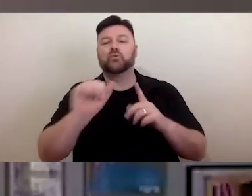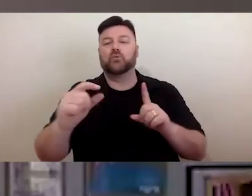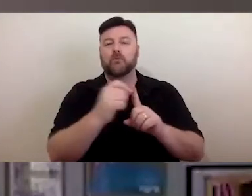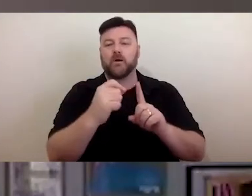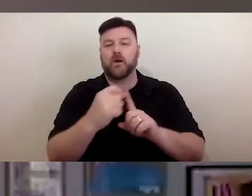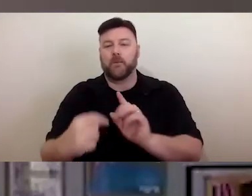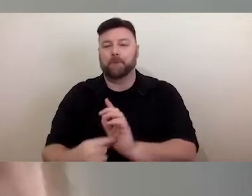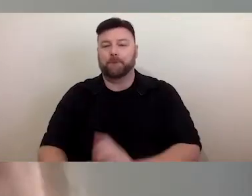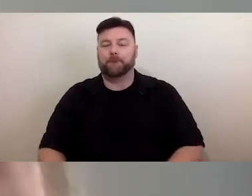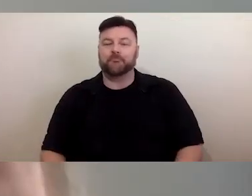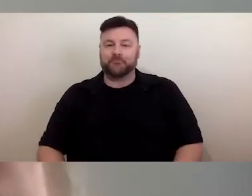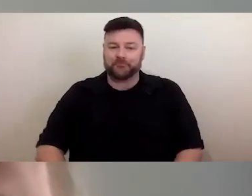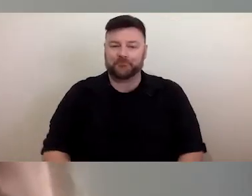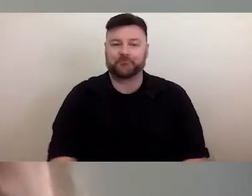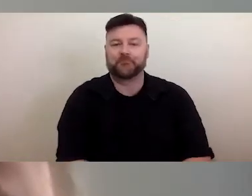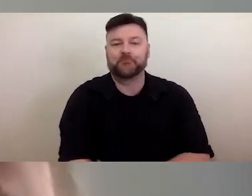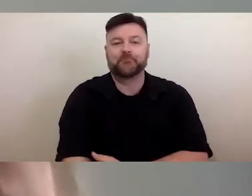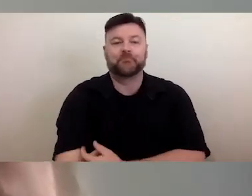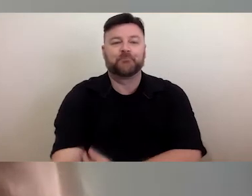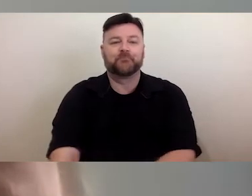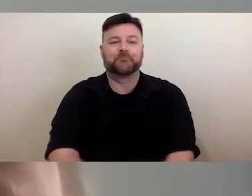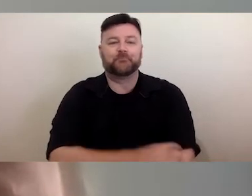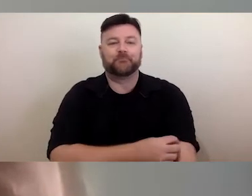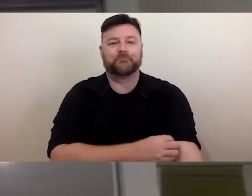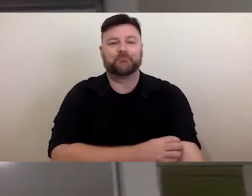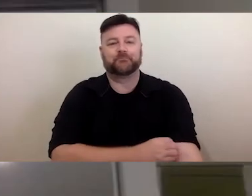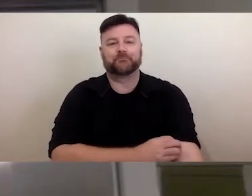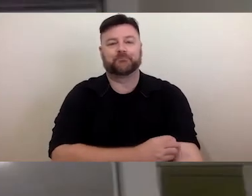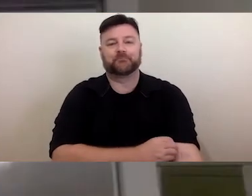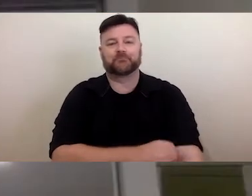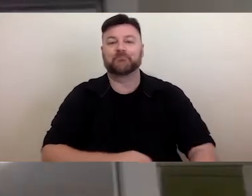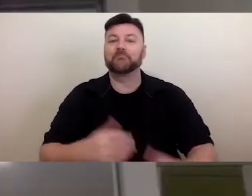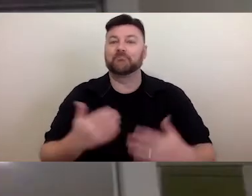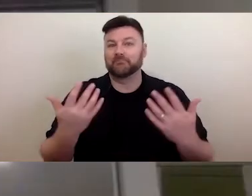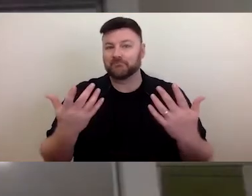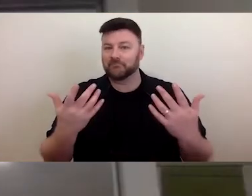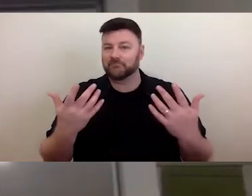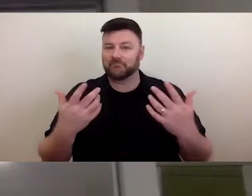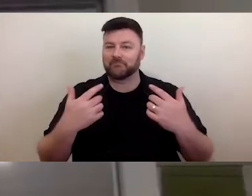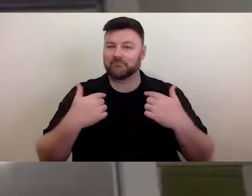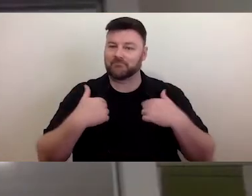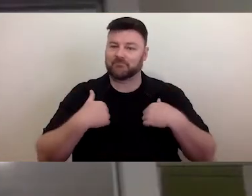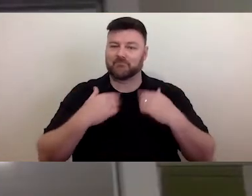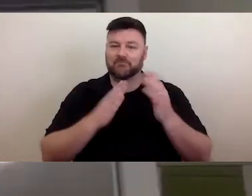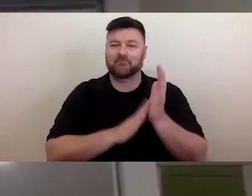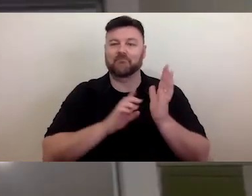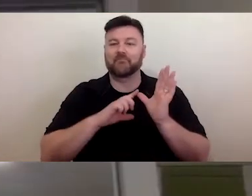want to go first, Martin? Thanks, Frances. Yeah, I'll go first.